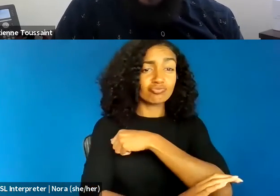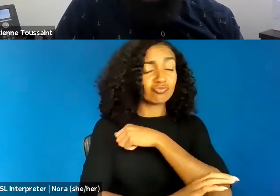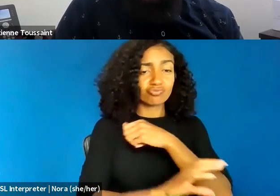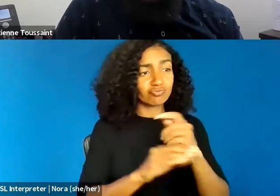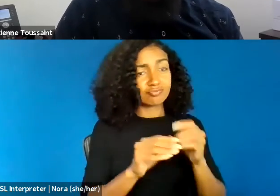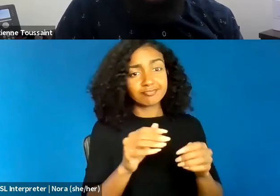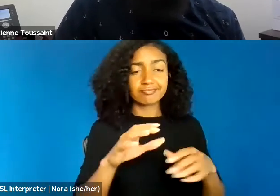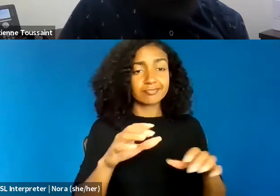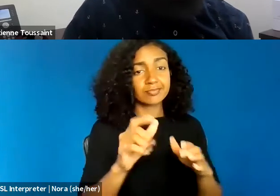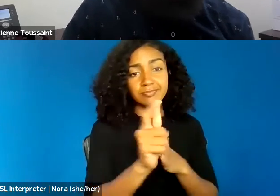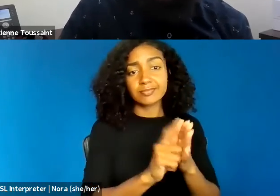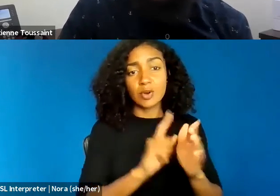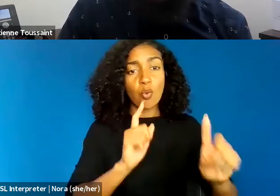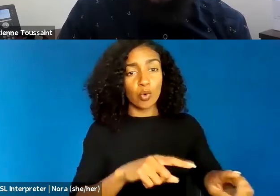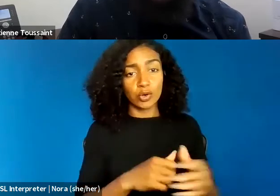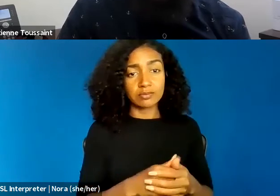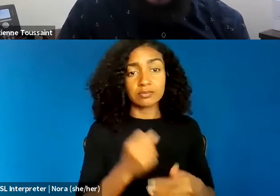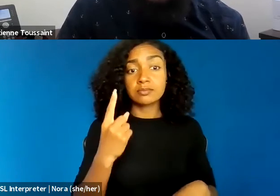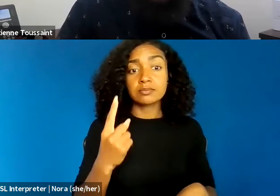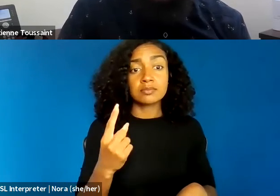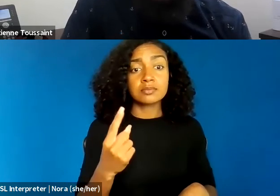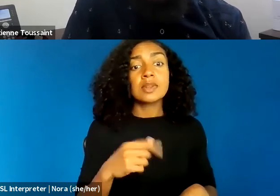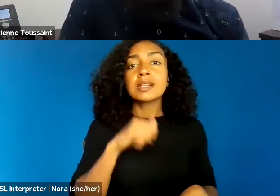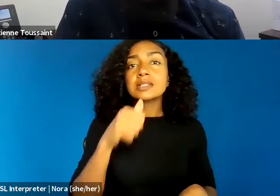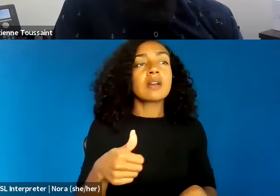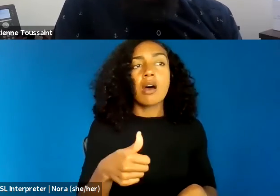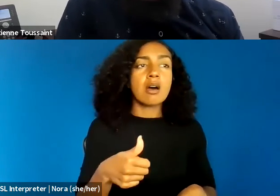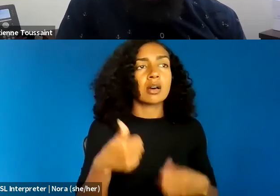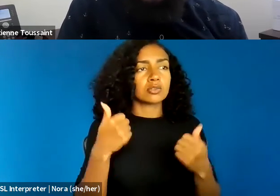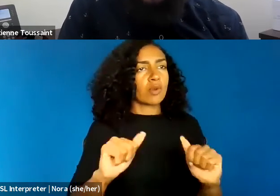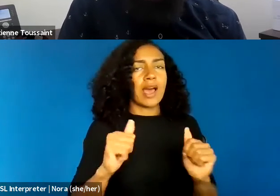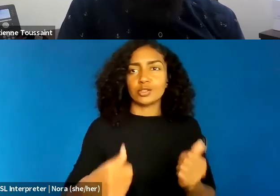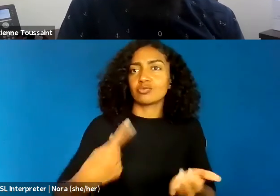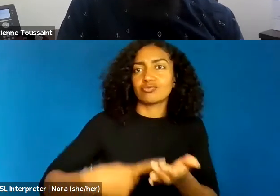or usher in an era of post-Blackness. In other the scholarship I note the importance